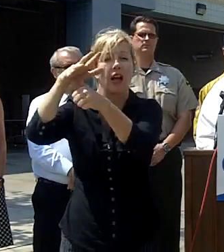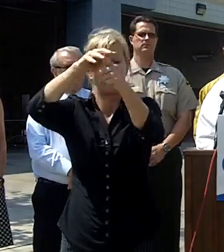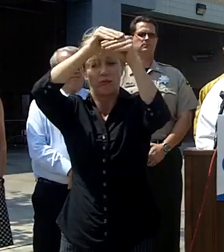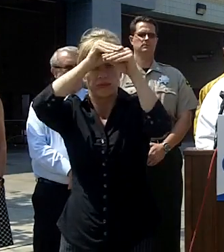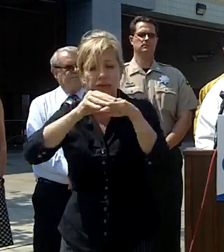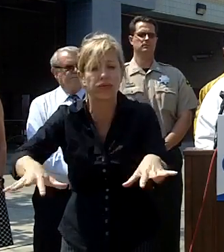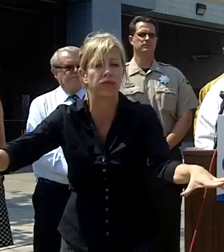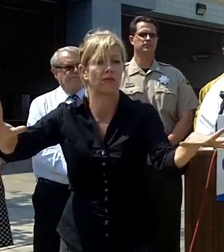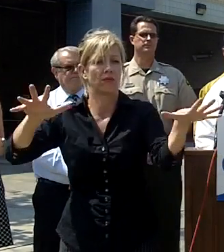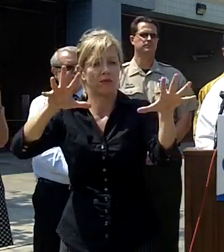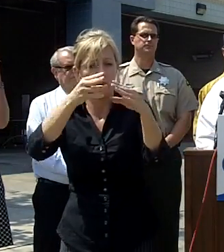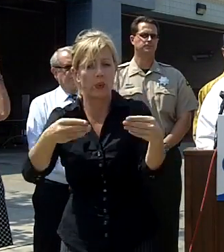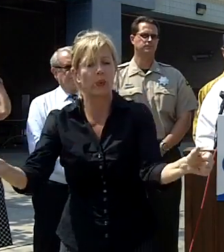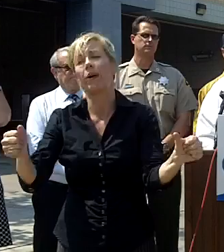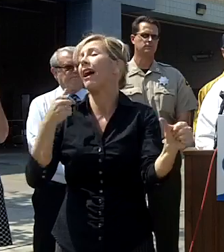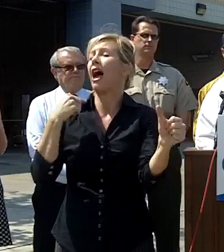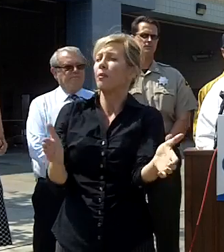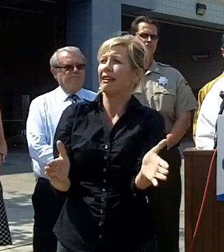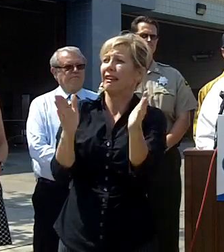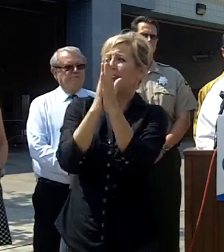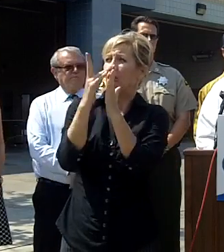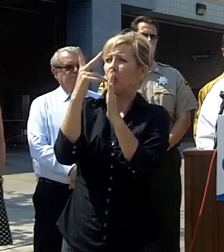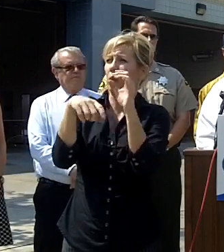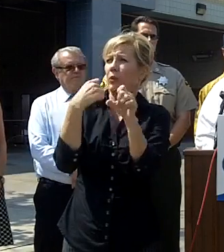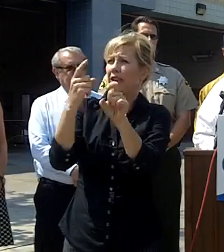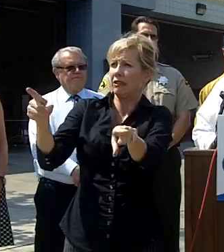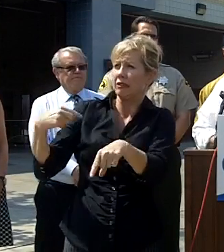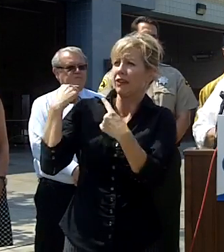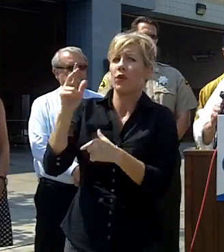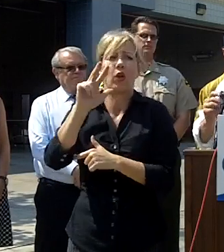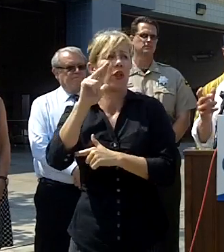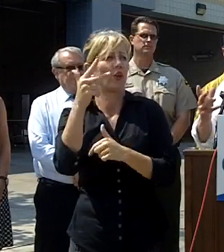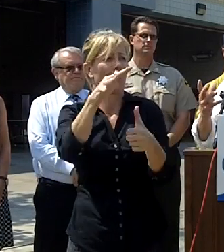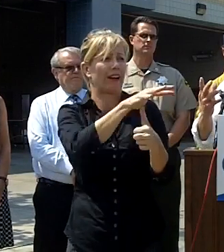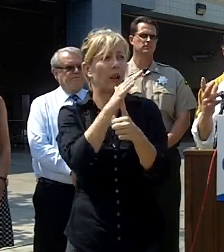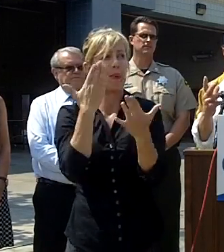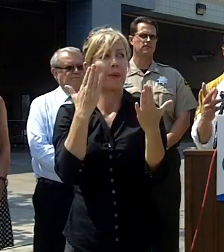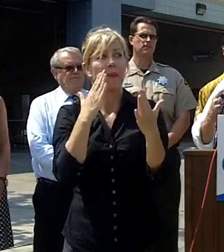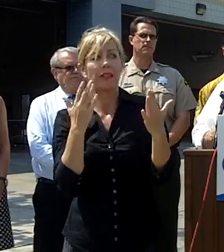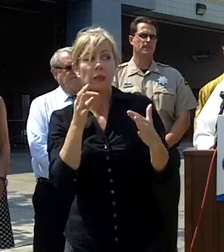I've been asking for a third helicopter for about three years maybe I'll get it now so they've done